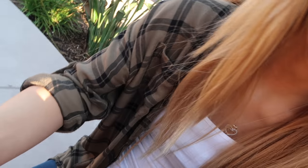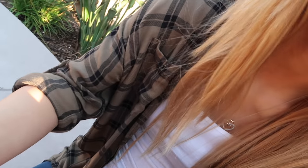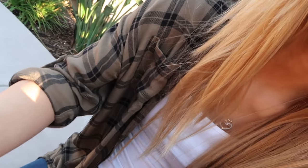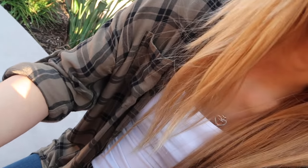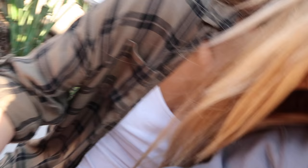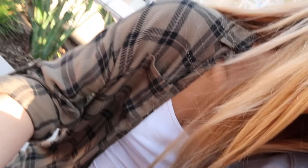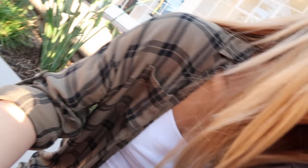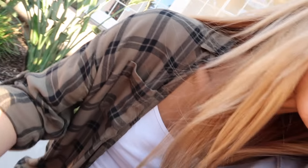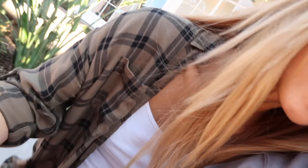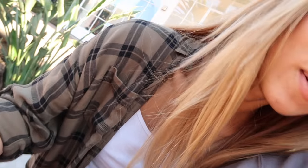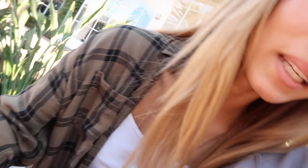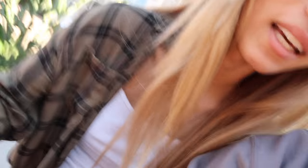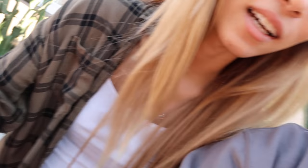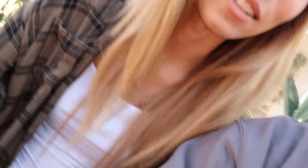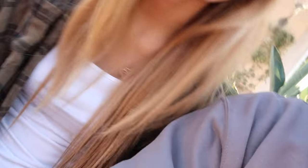broke it Oh my gosh